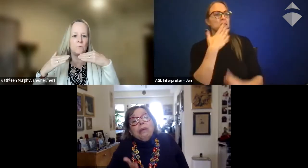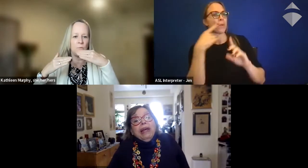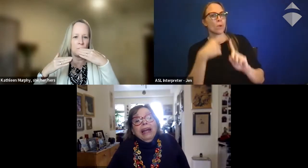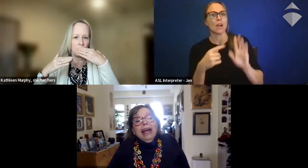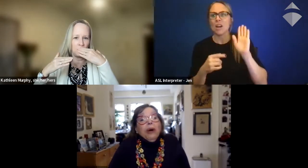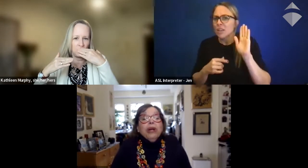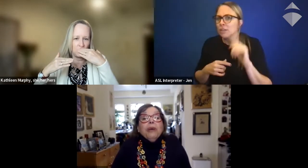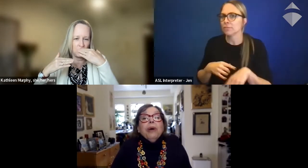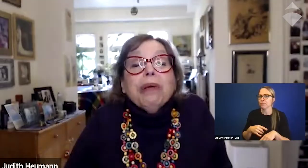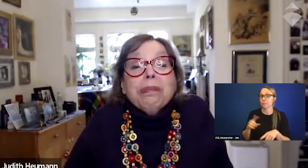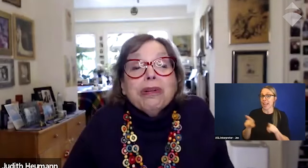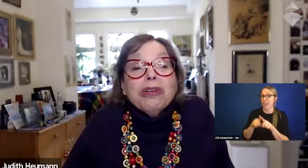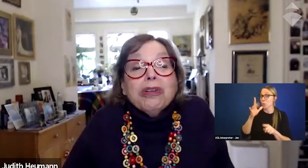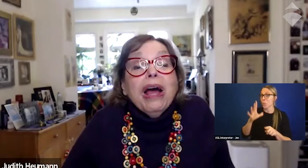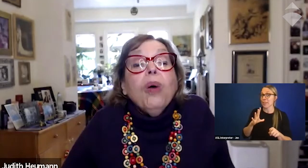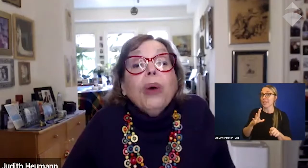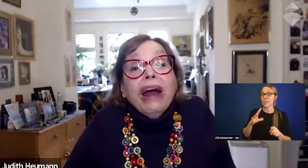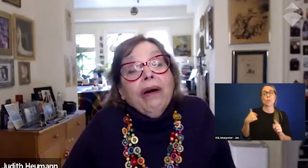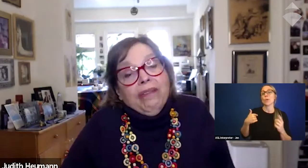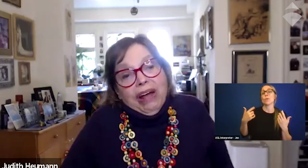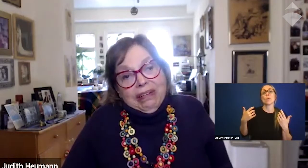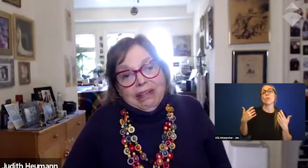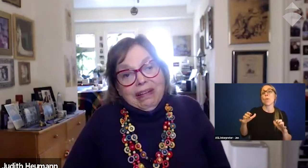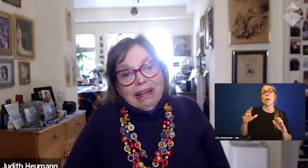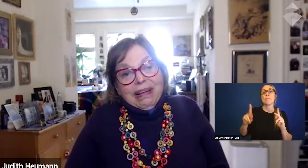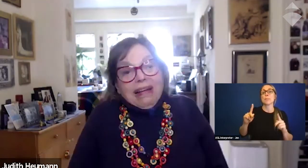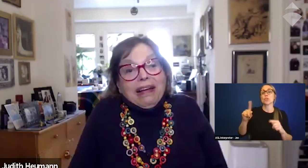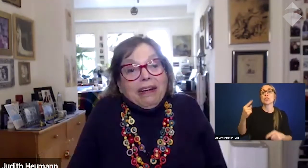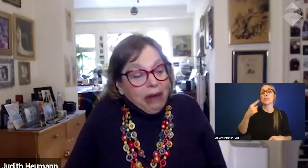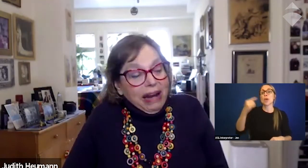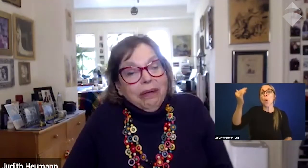As women, we don't want people to be aware of us, right?